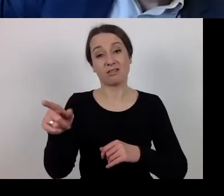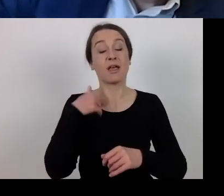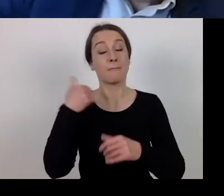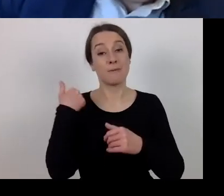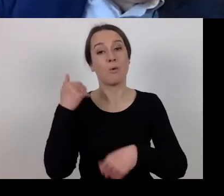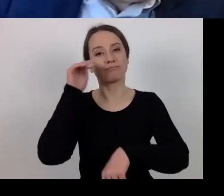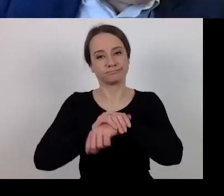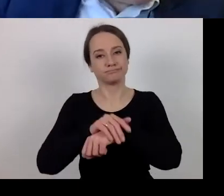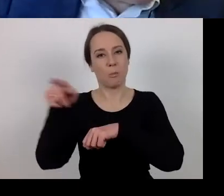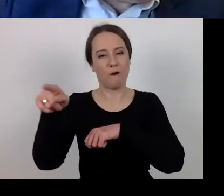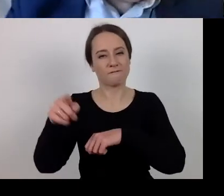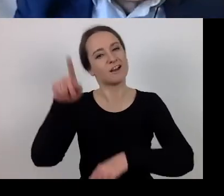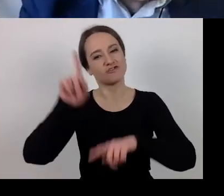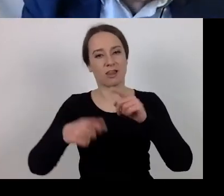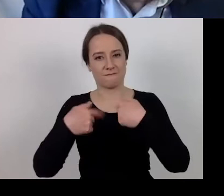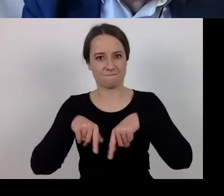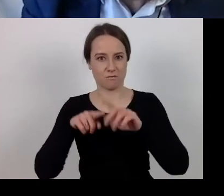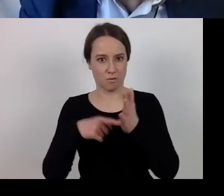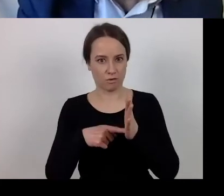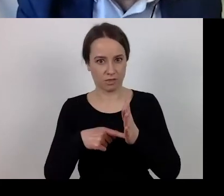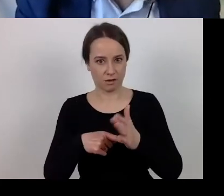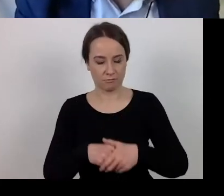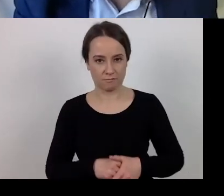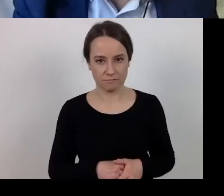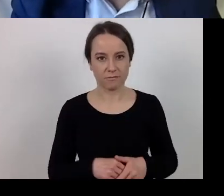This is important in view of the interest of the beneficiary.